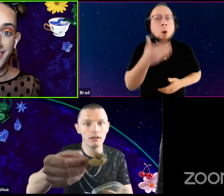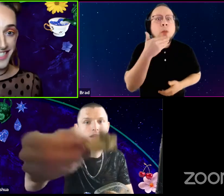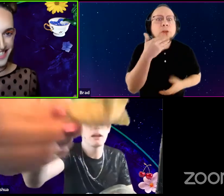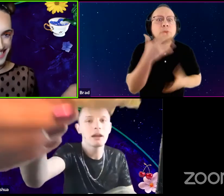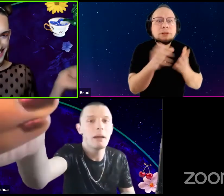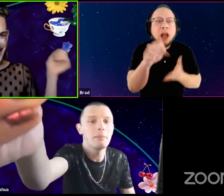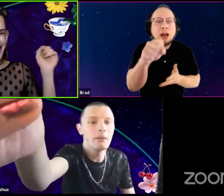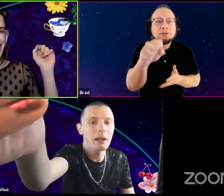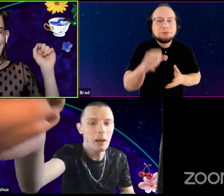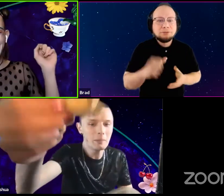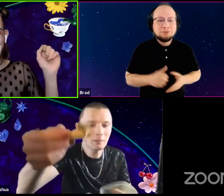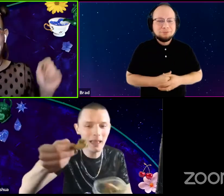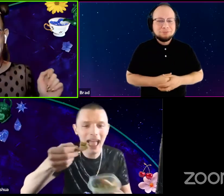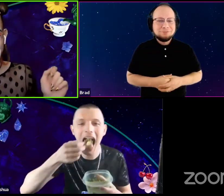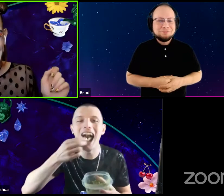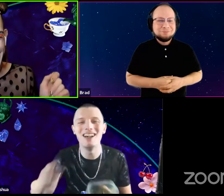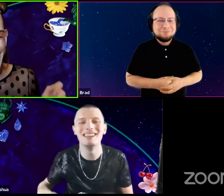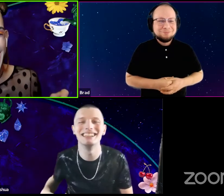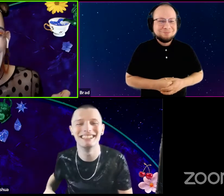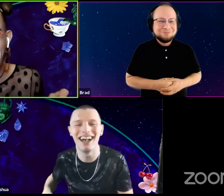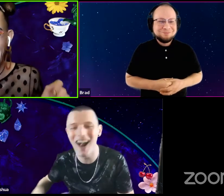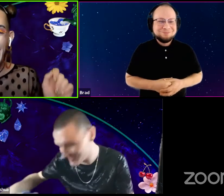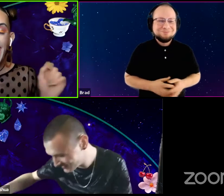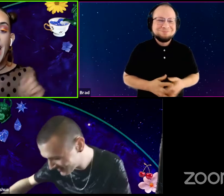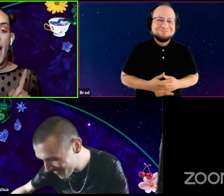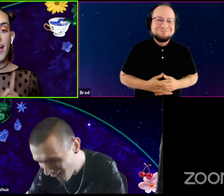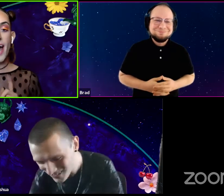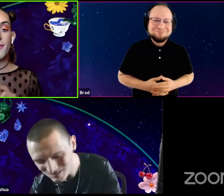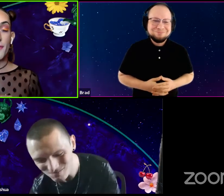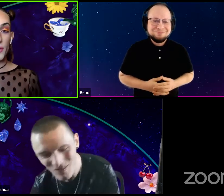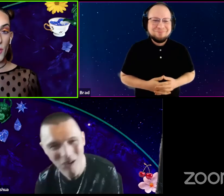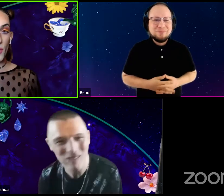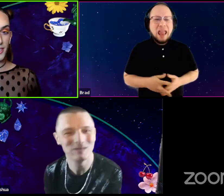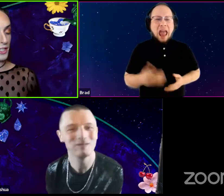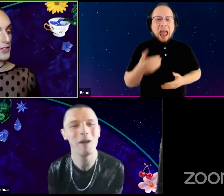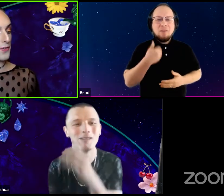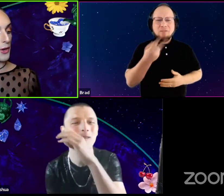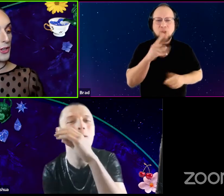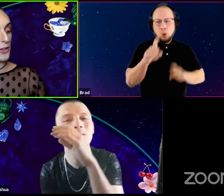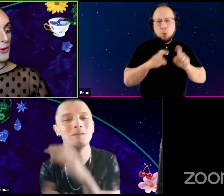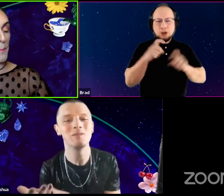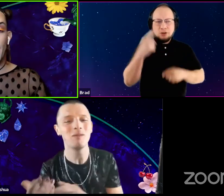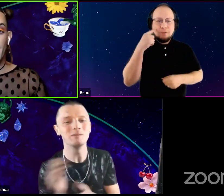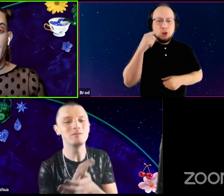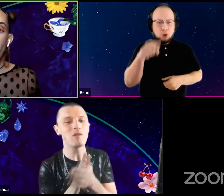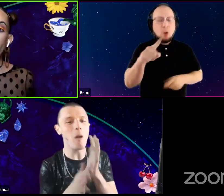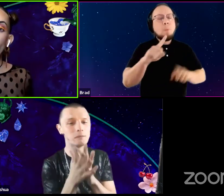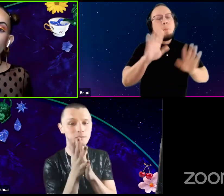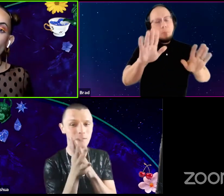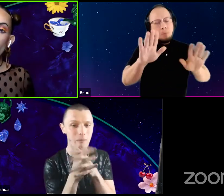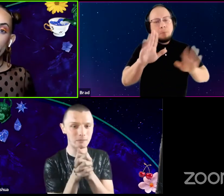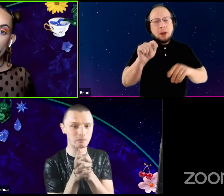Okay here we go. I have a few questions for you but I also know that you have come